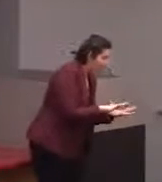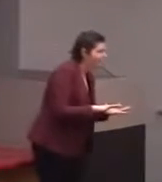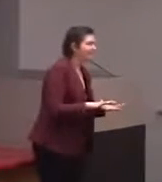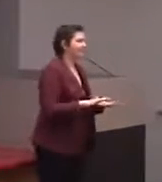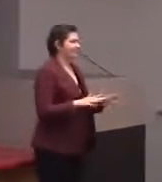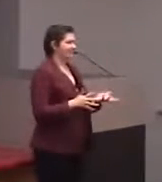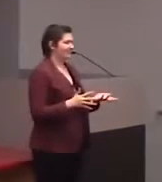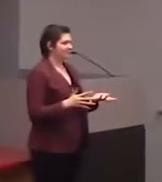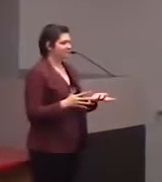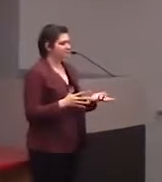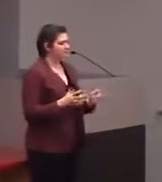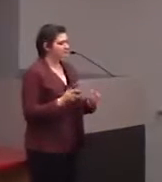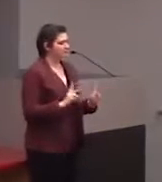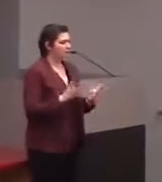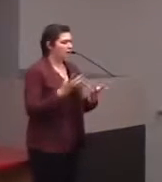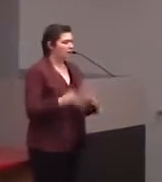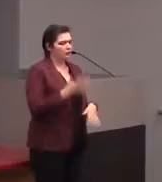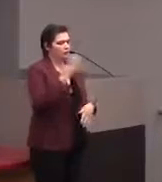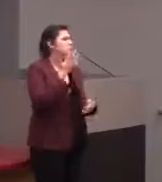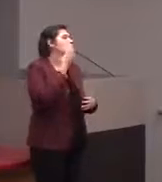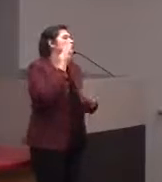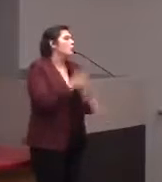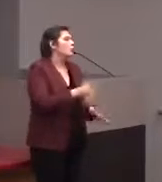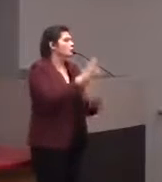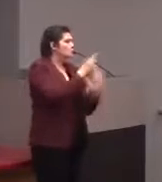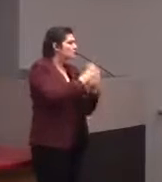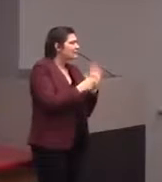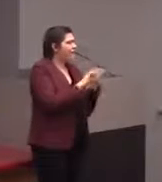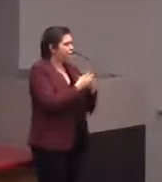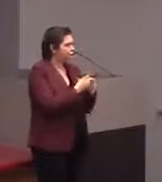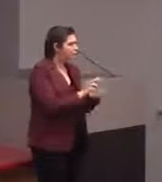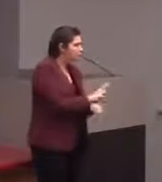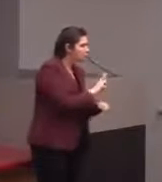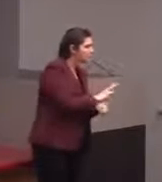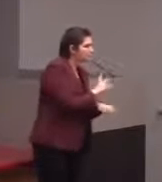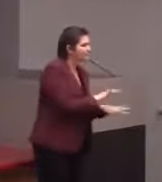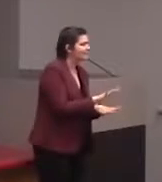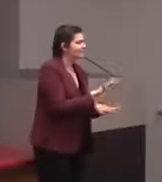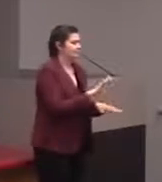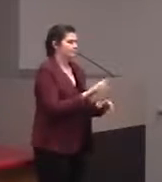And they're not gonna know all the rules of operation, and a lot of these people are kids, too,